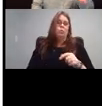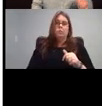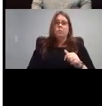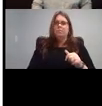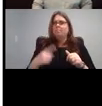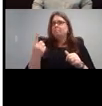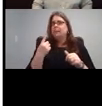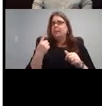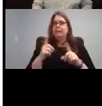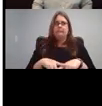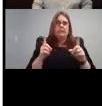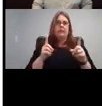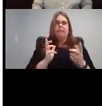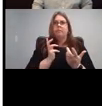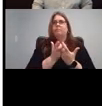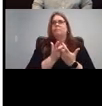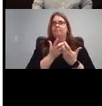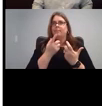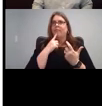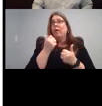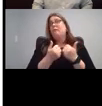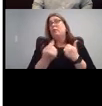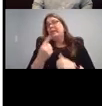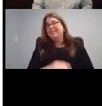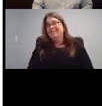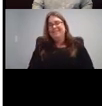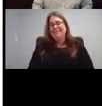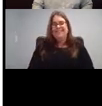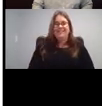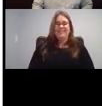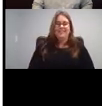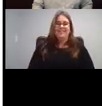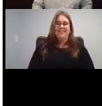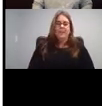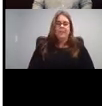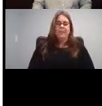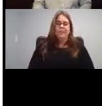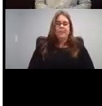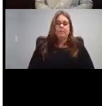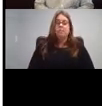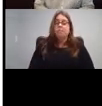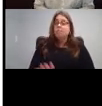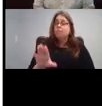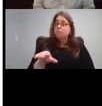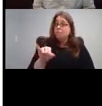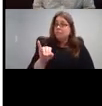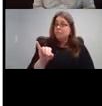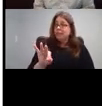works for everyone. So if your child uses an FM system, which